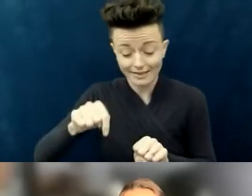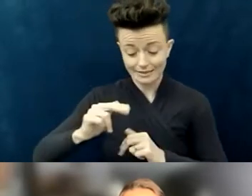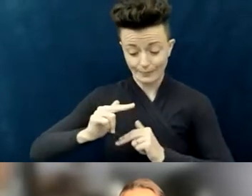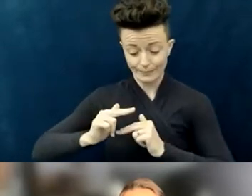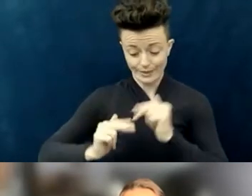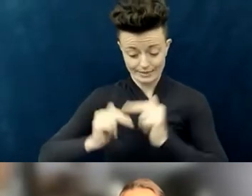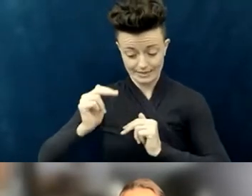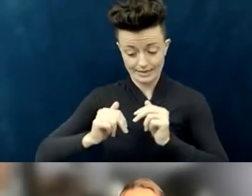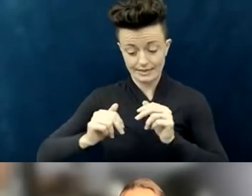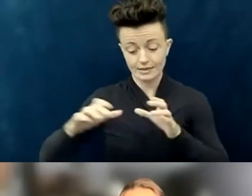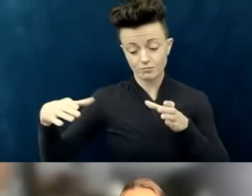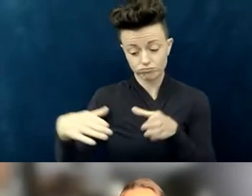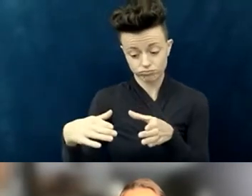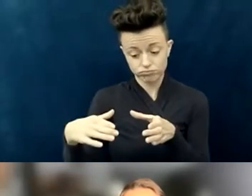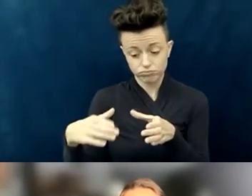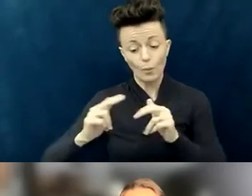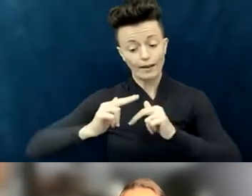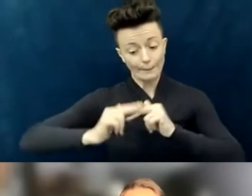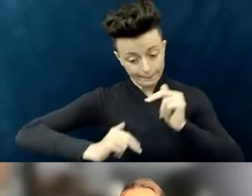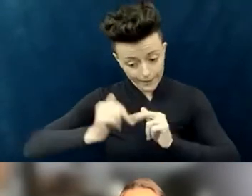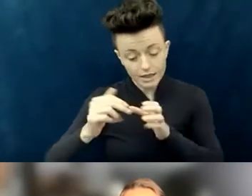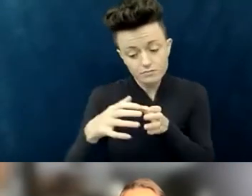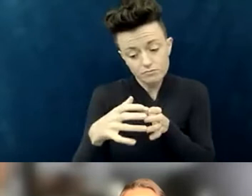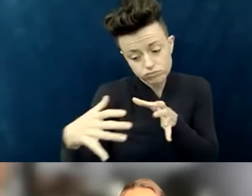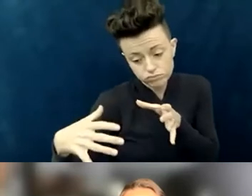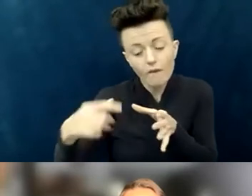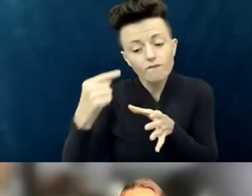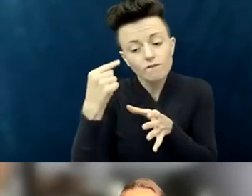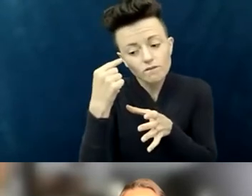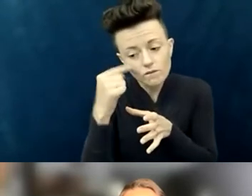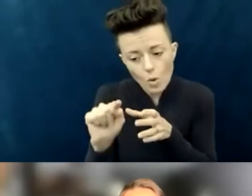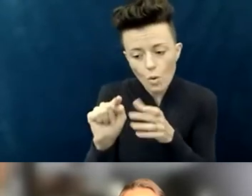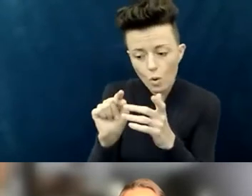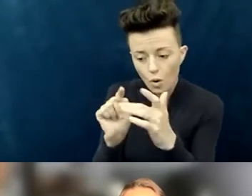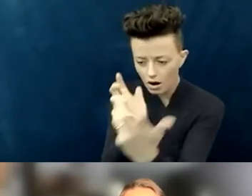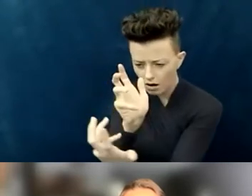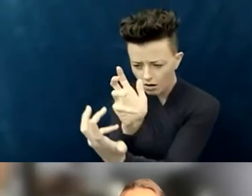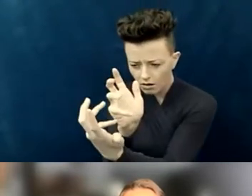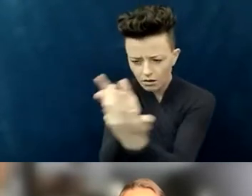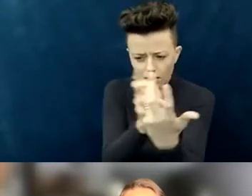was built out to best meet universal design standards as what we could.